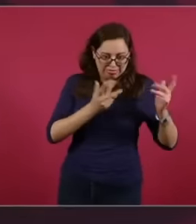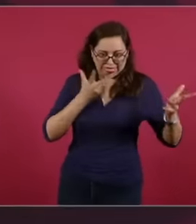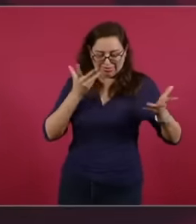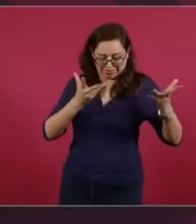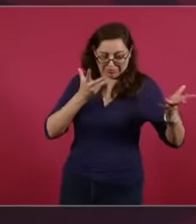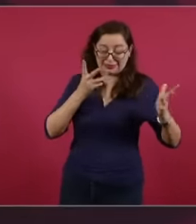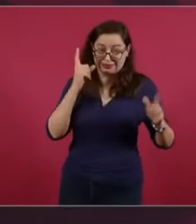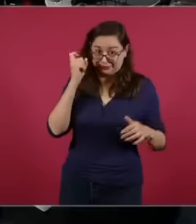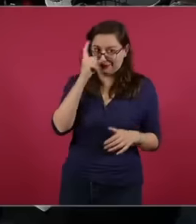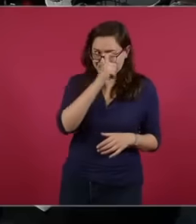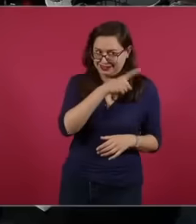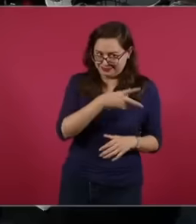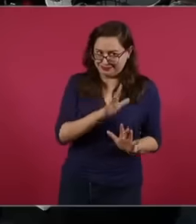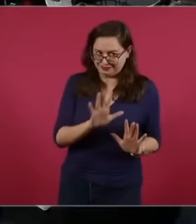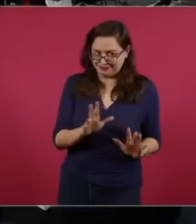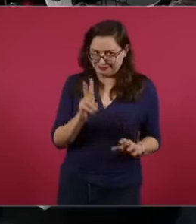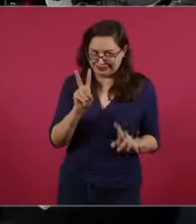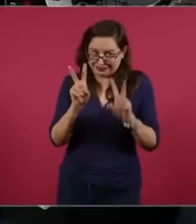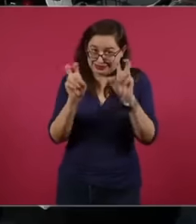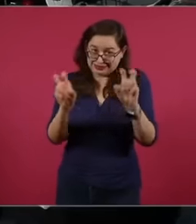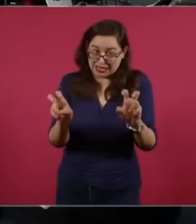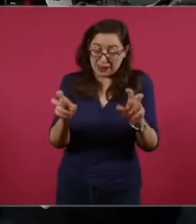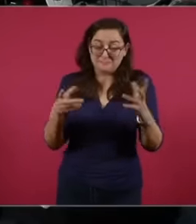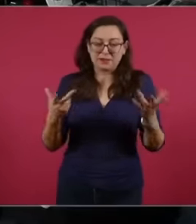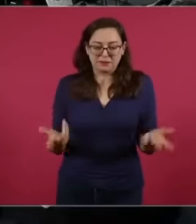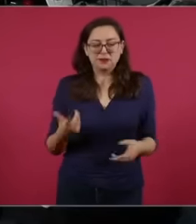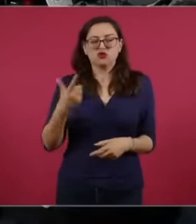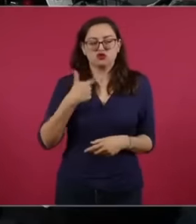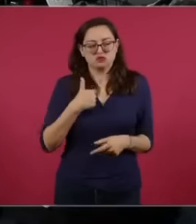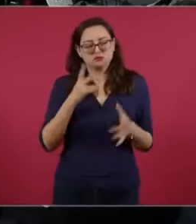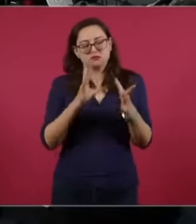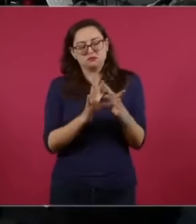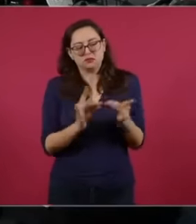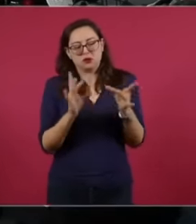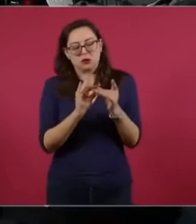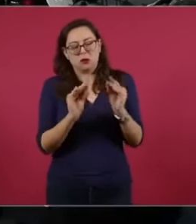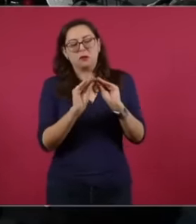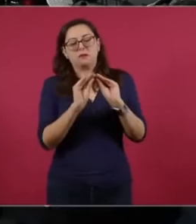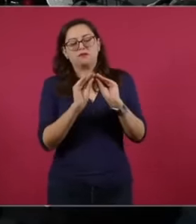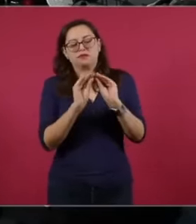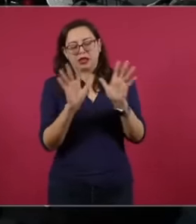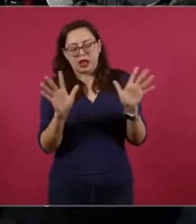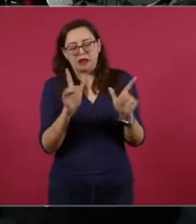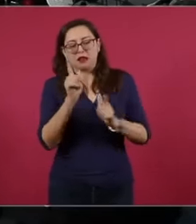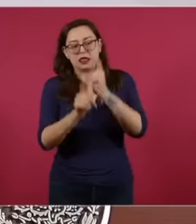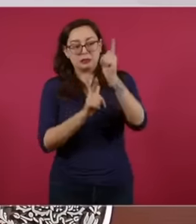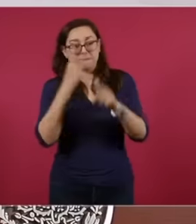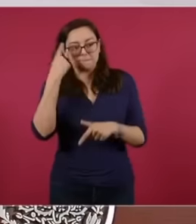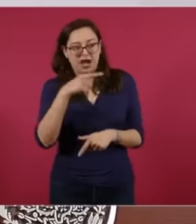but I speak slowly so that there is time to clarify that it is a